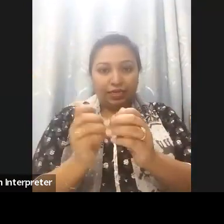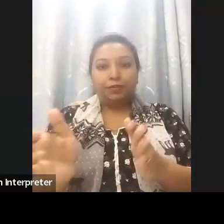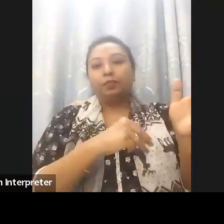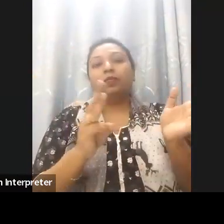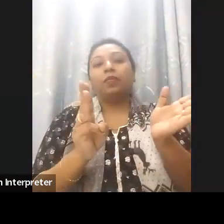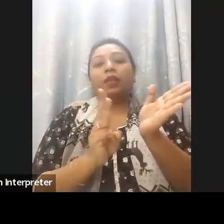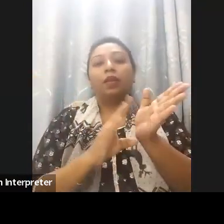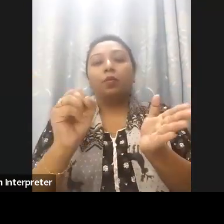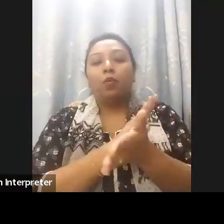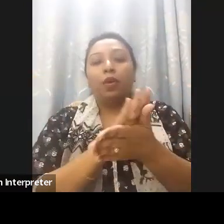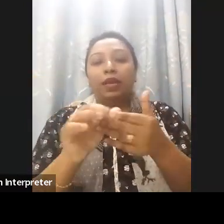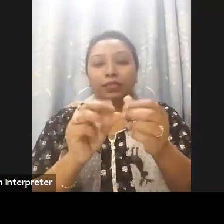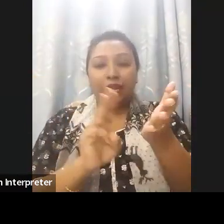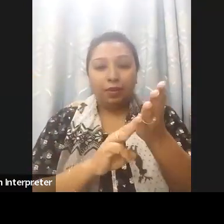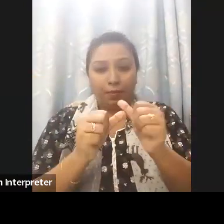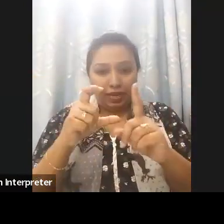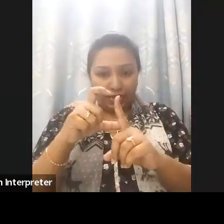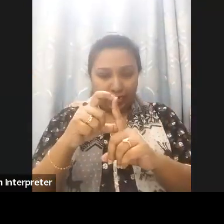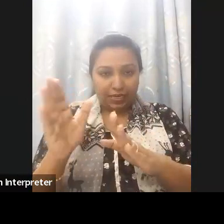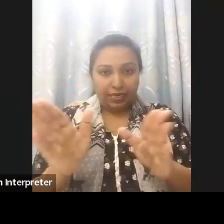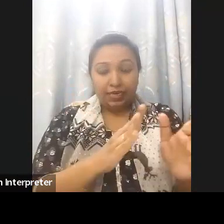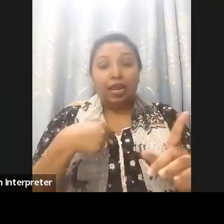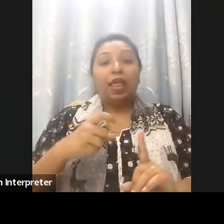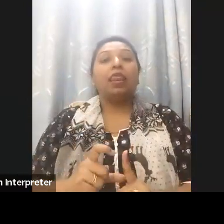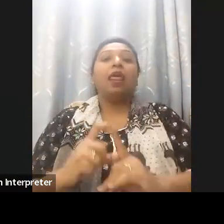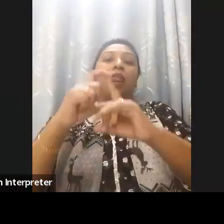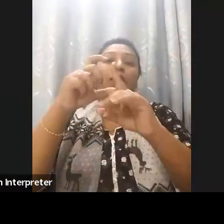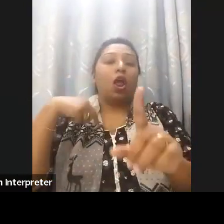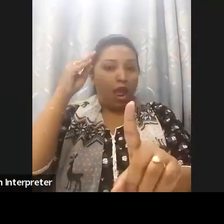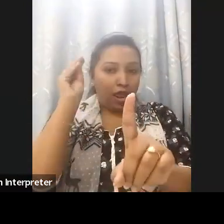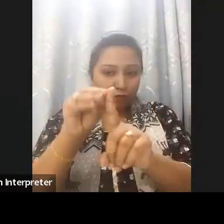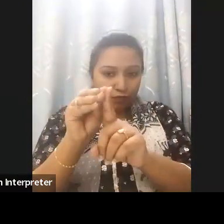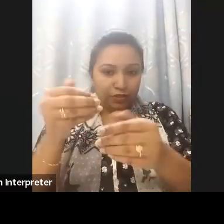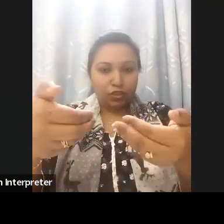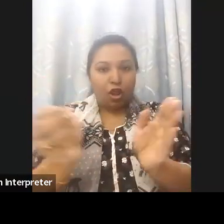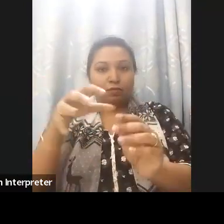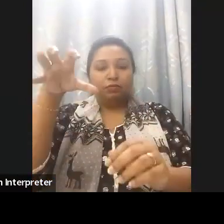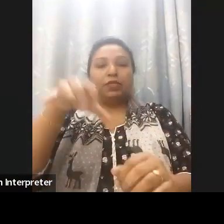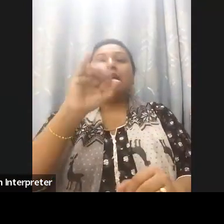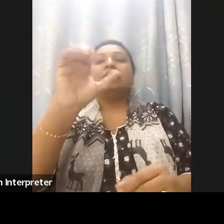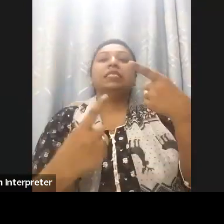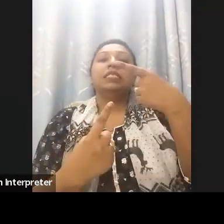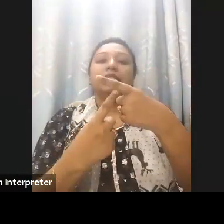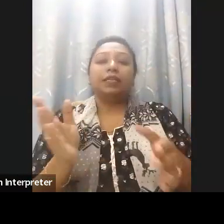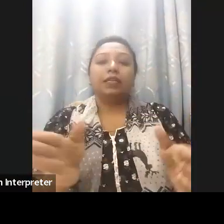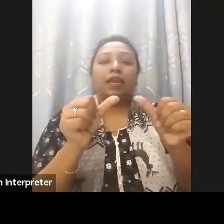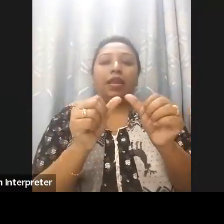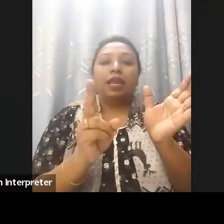Loutfy, Director for Capacity Building and Advocacy of G3ict, Mr Anir Chowdhury, Policy advisor, a2i